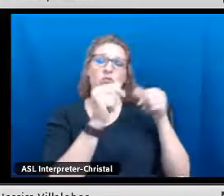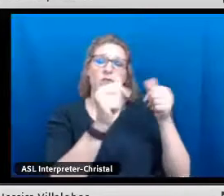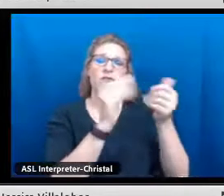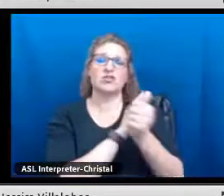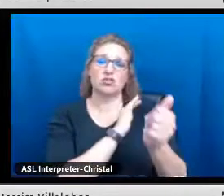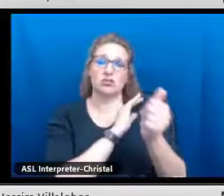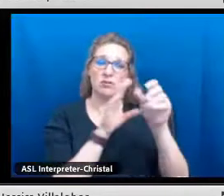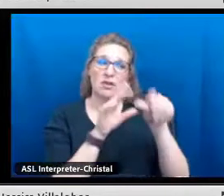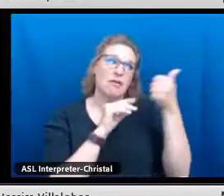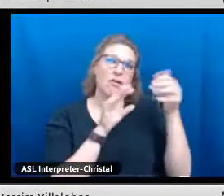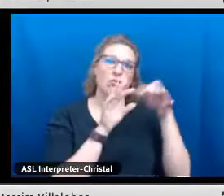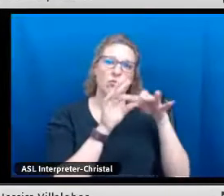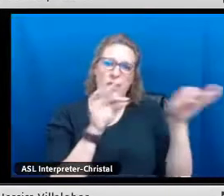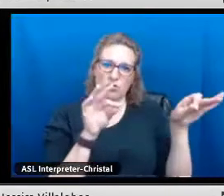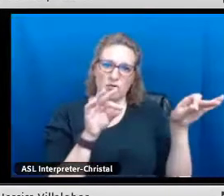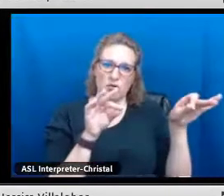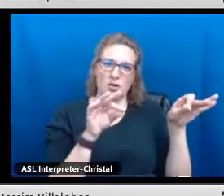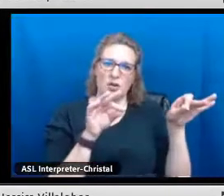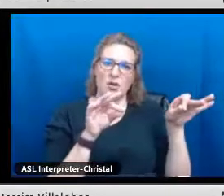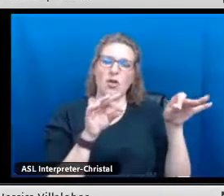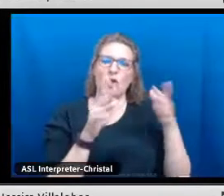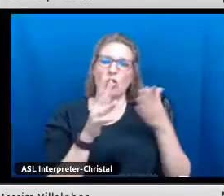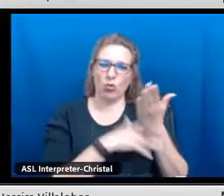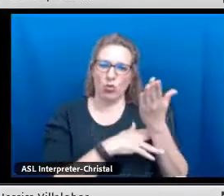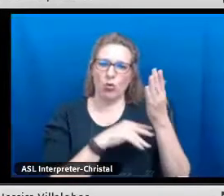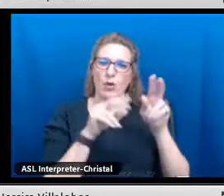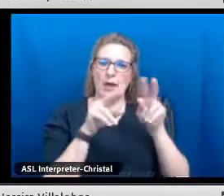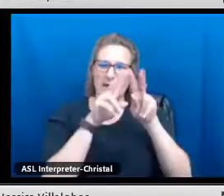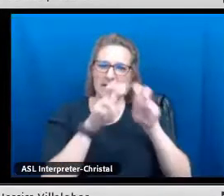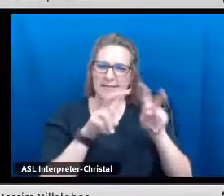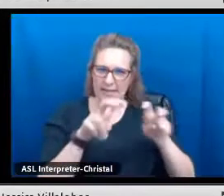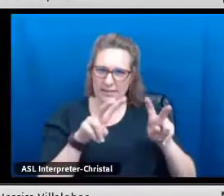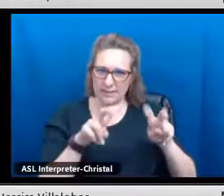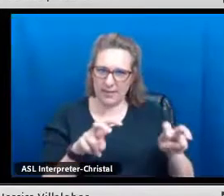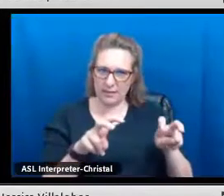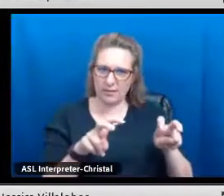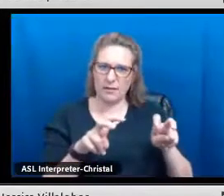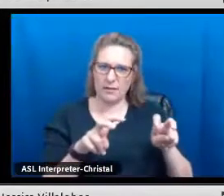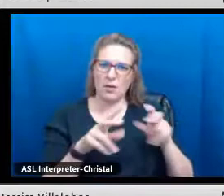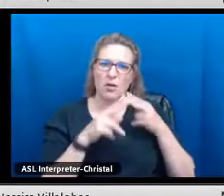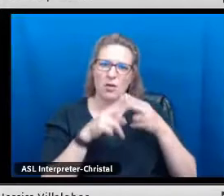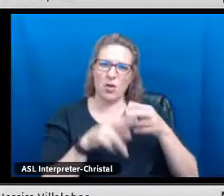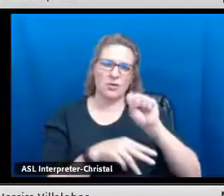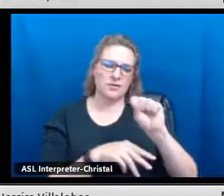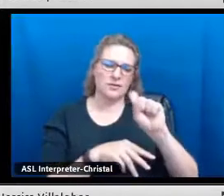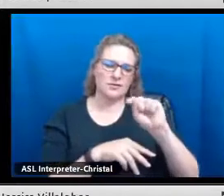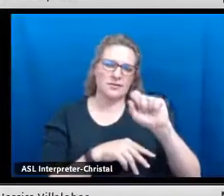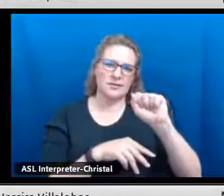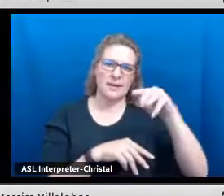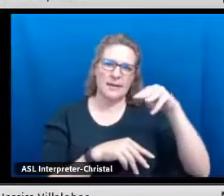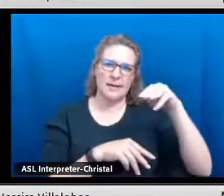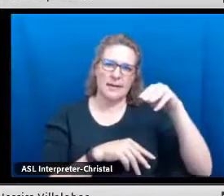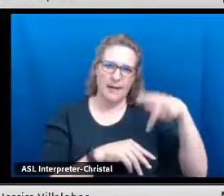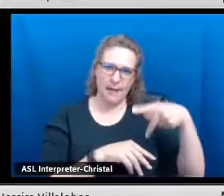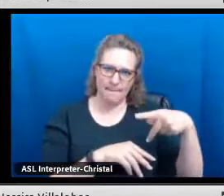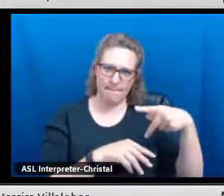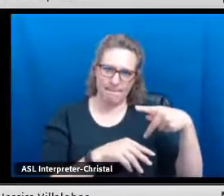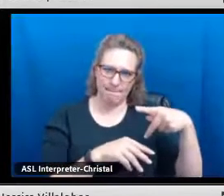as well as meet a level of proficiency in another language via STAMP assessment which